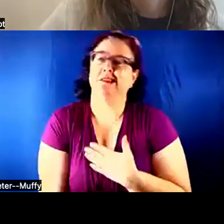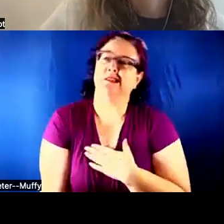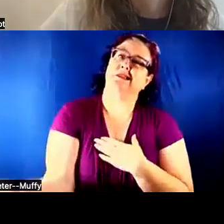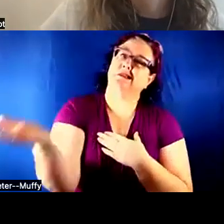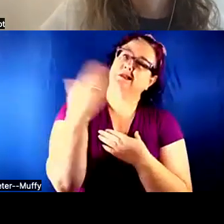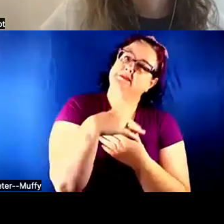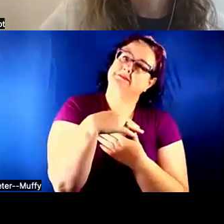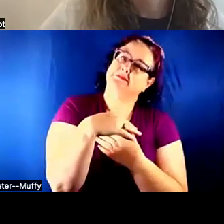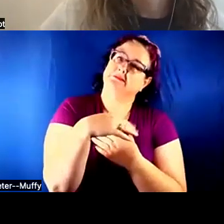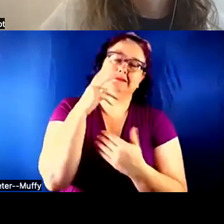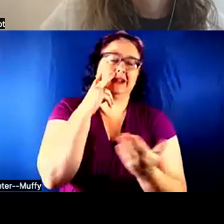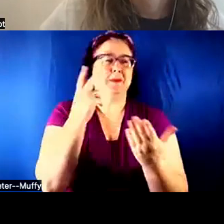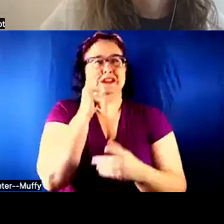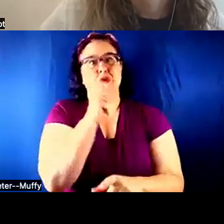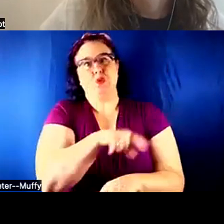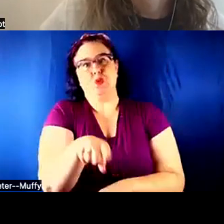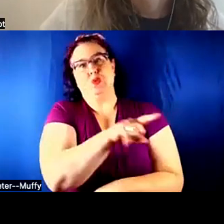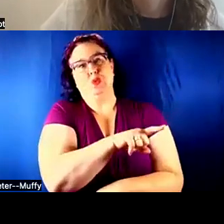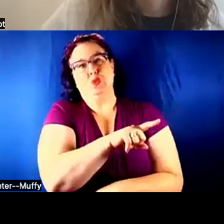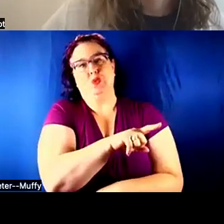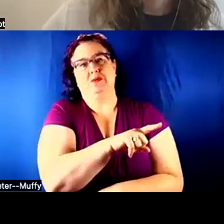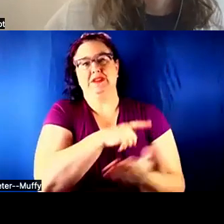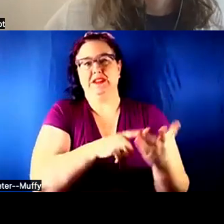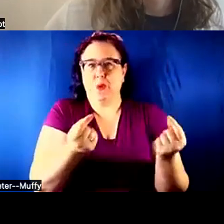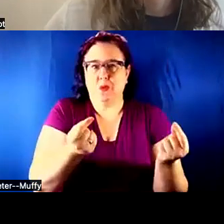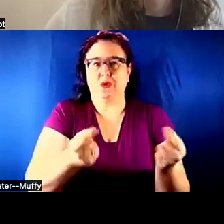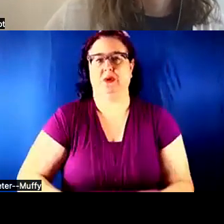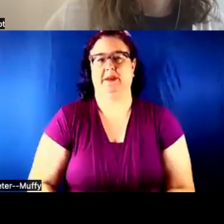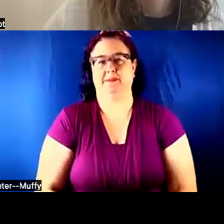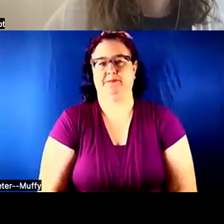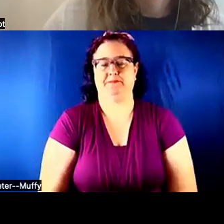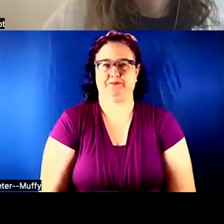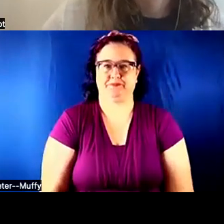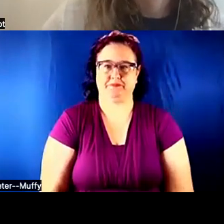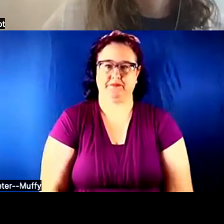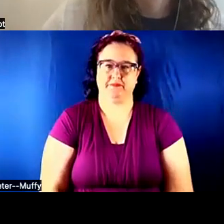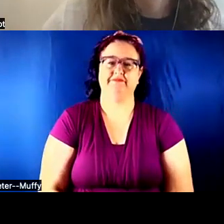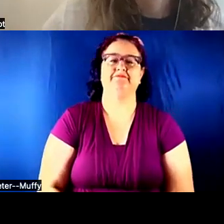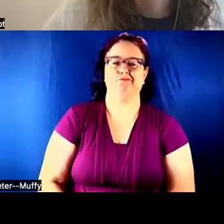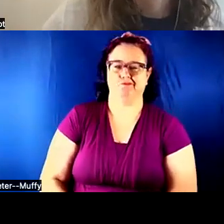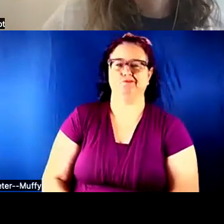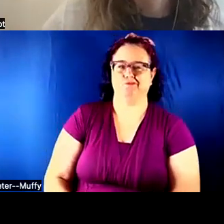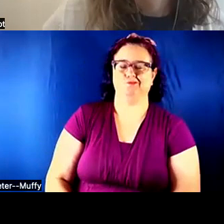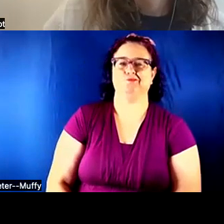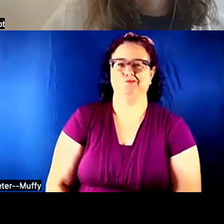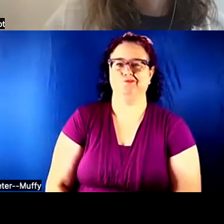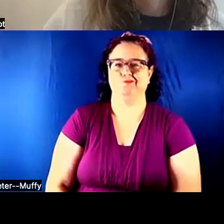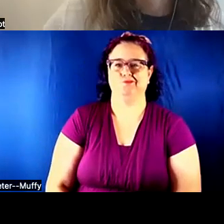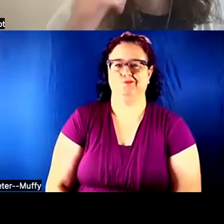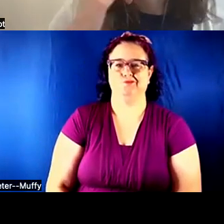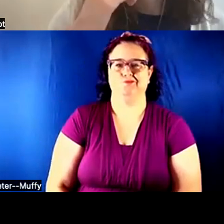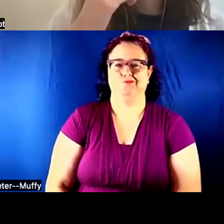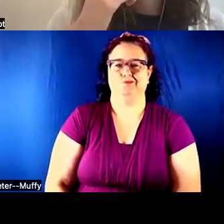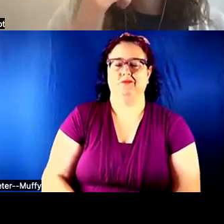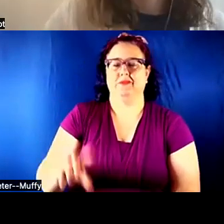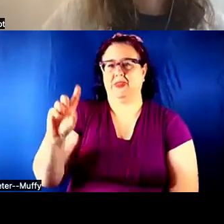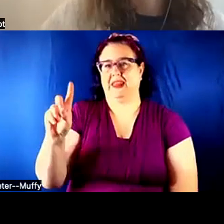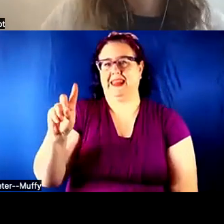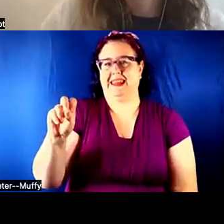Shiri: Yes, yes.